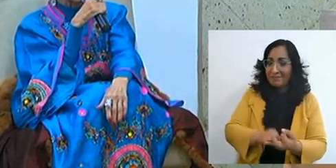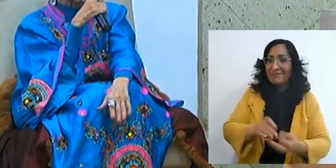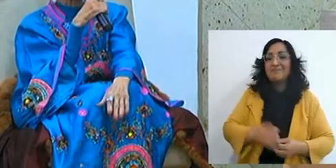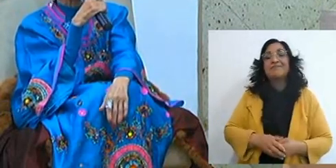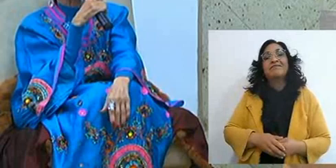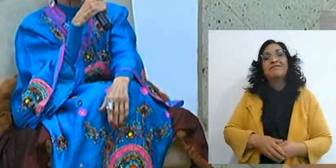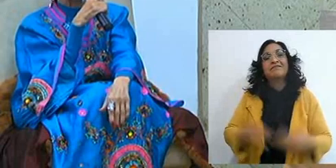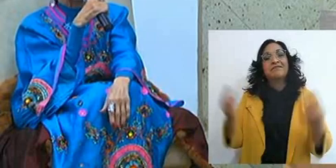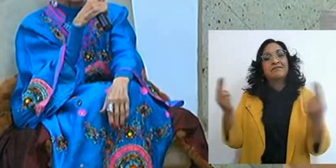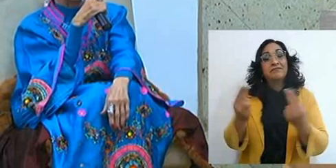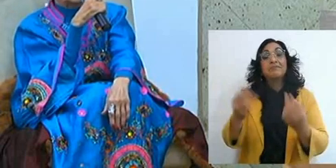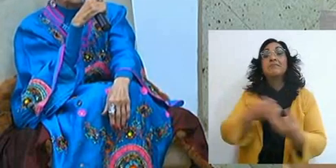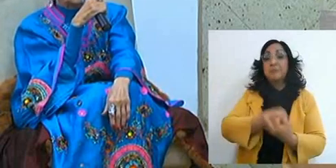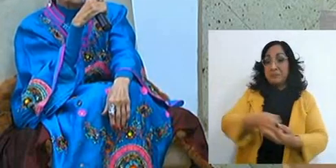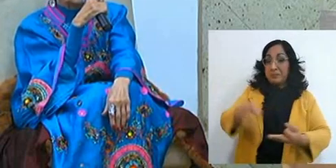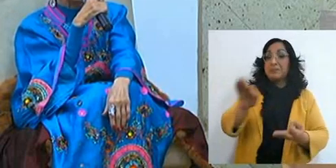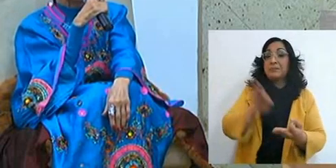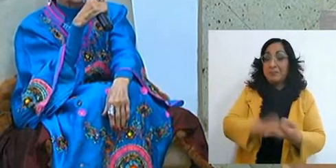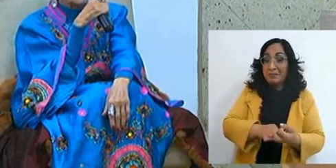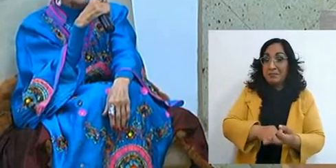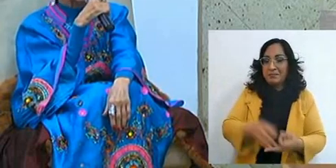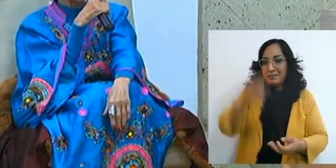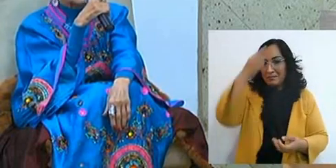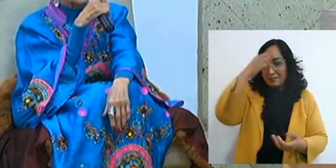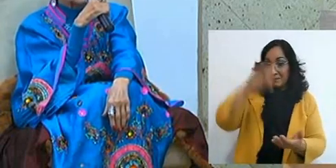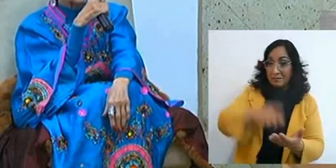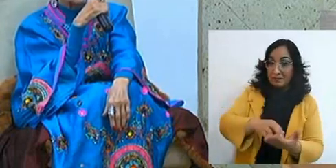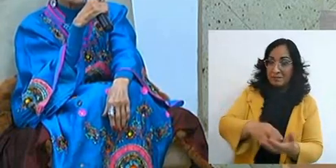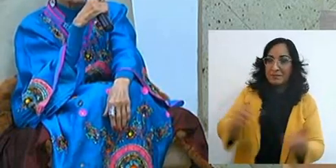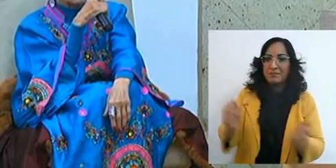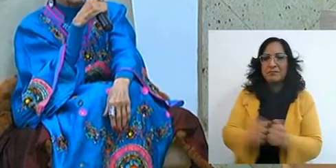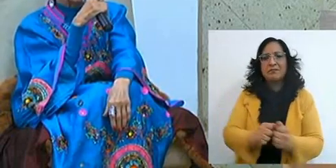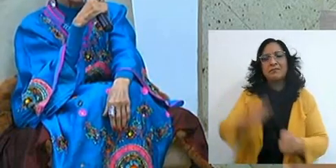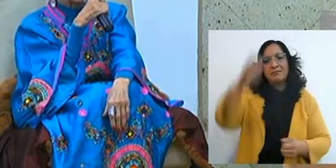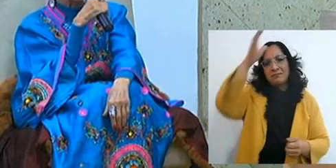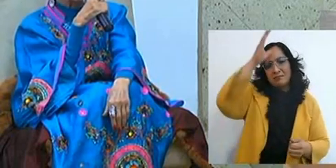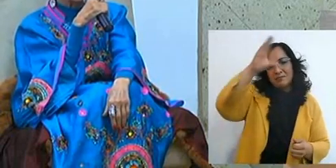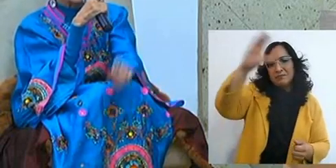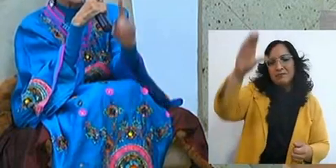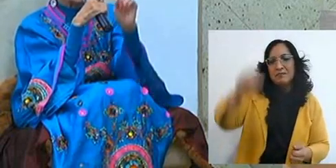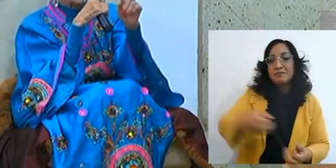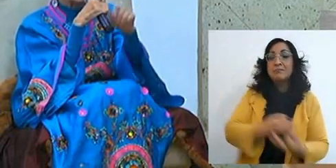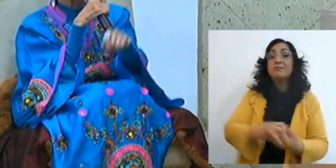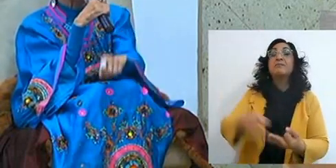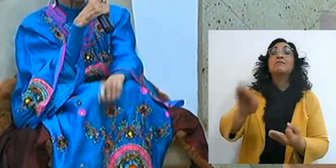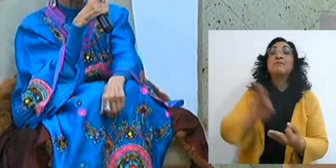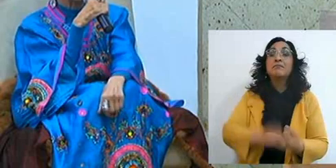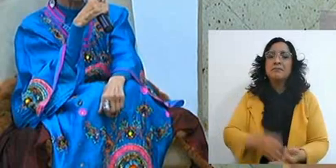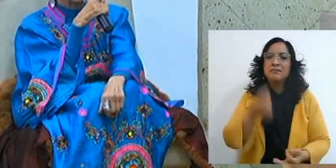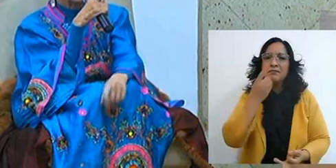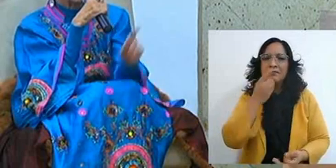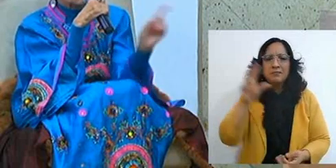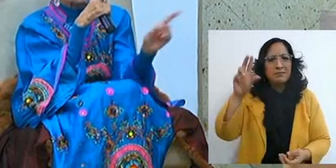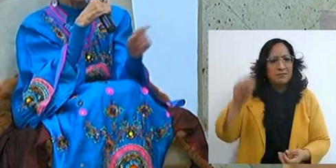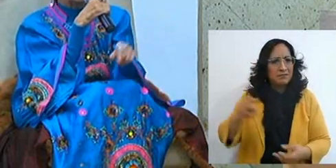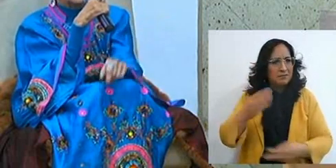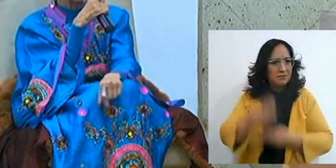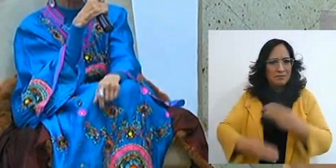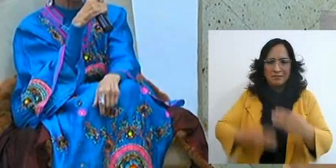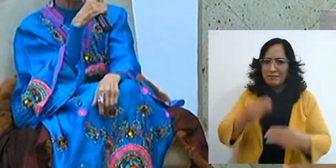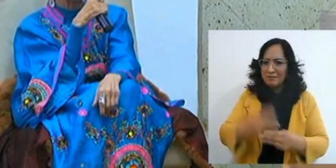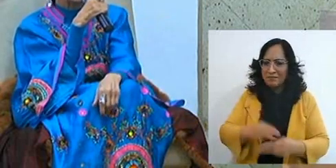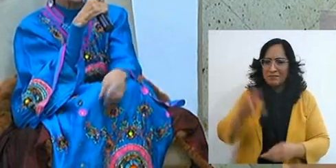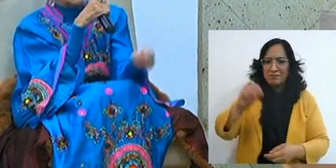that courage is needed, to walk with Christ, courage to say no to the world, no to sin,